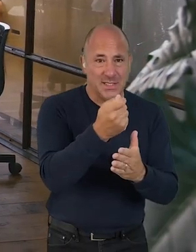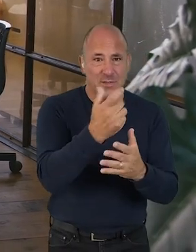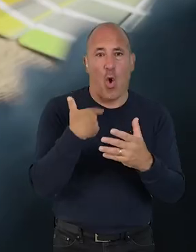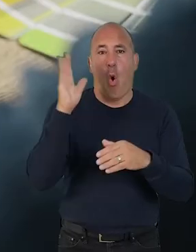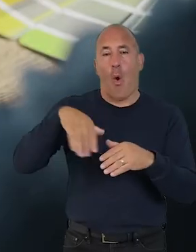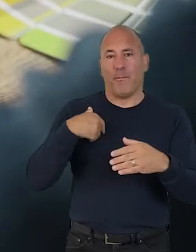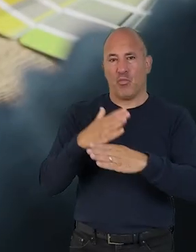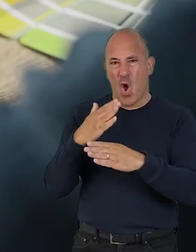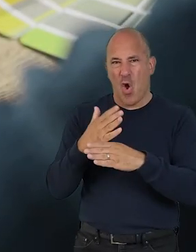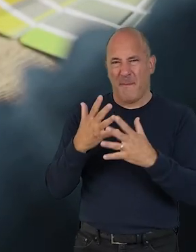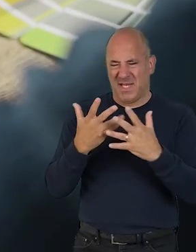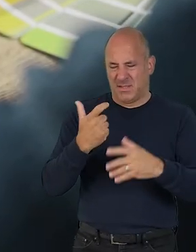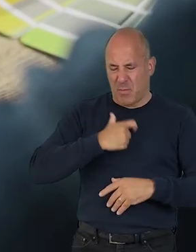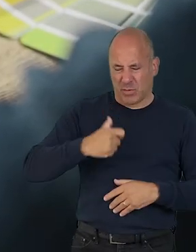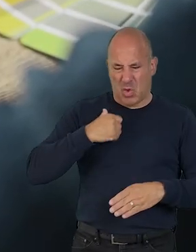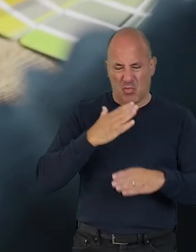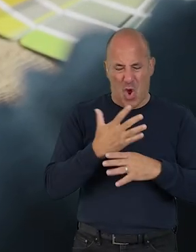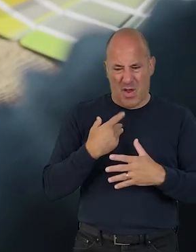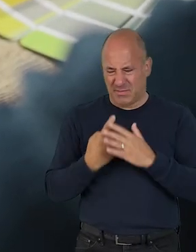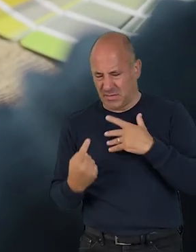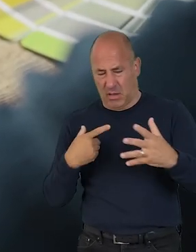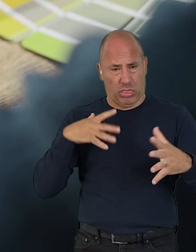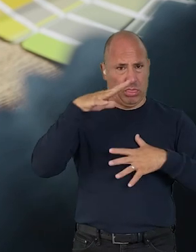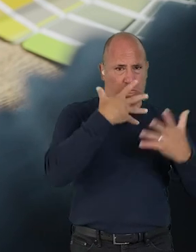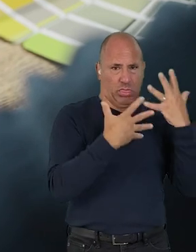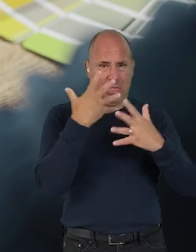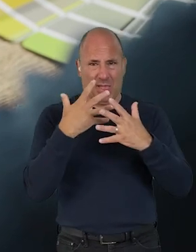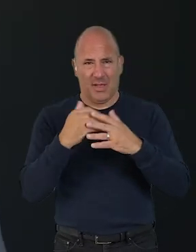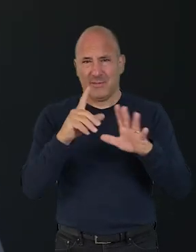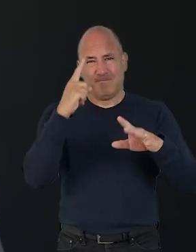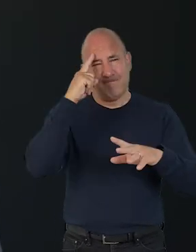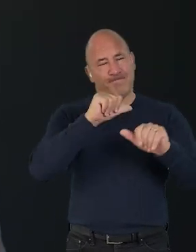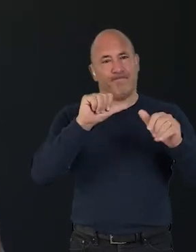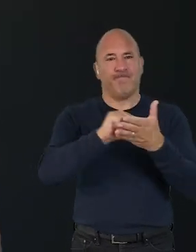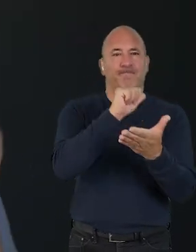or work from home blurring the lines between personal and work life. This makes what we think of